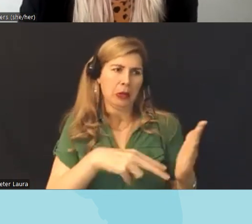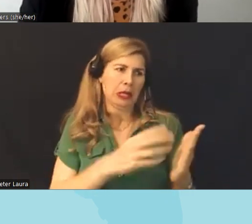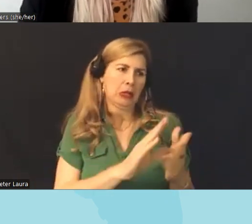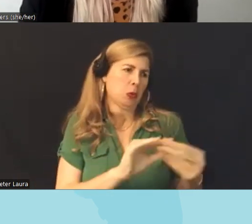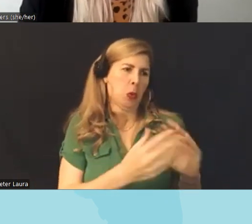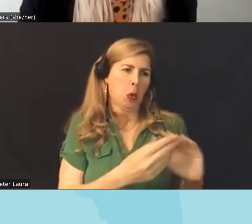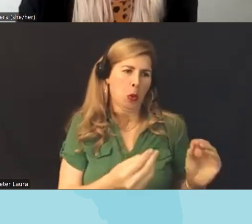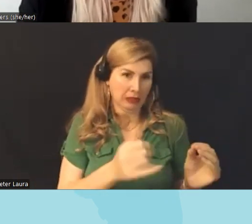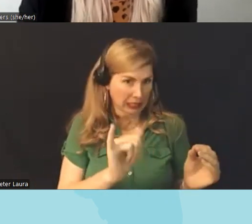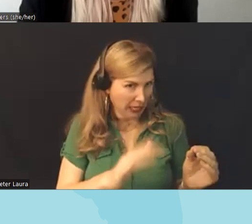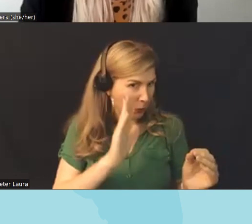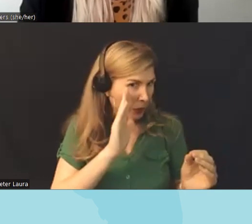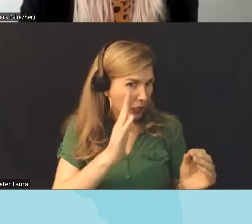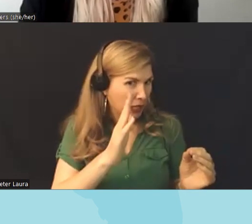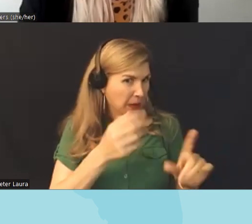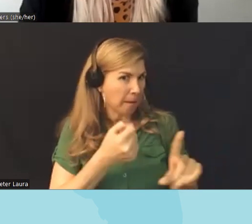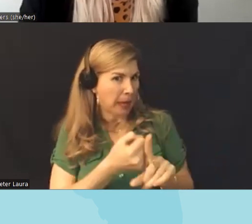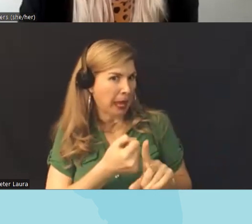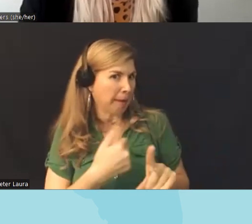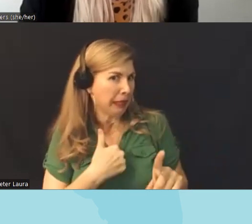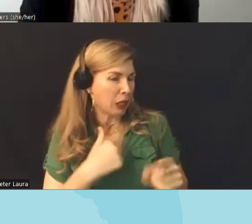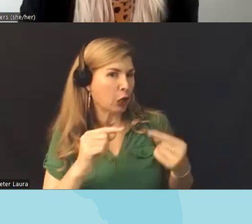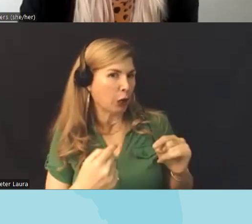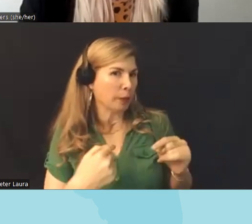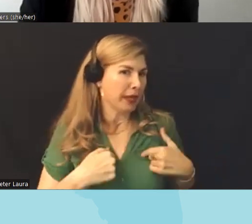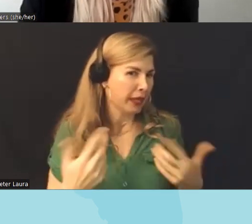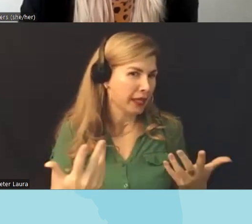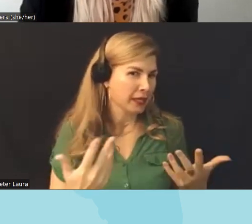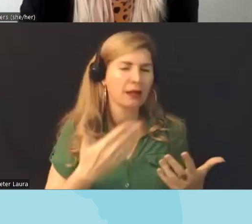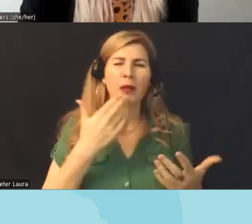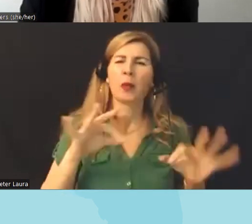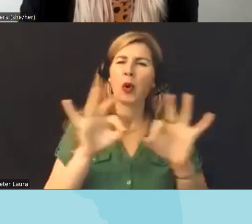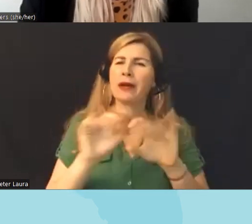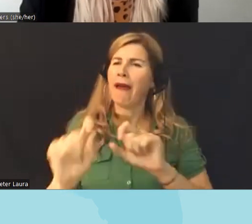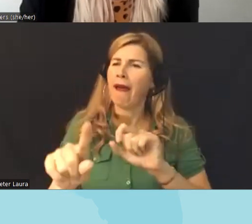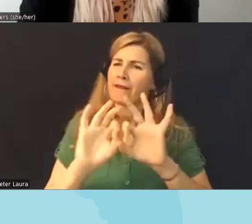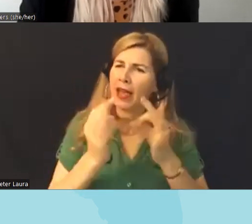are the questions that we need to ask our loved ones our friends our colleagues because that